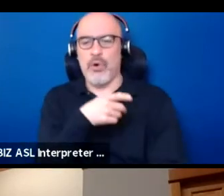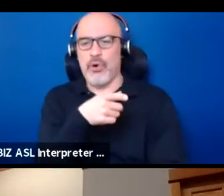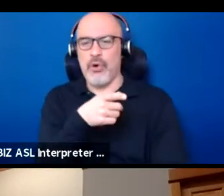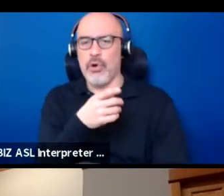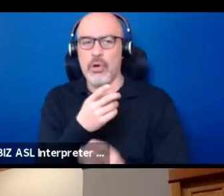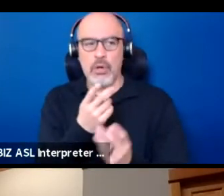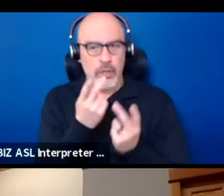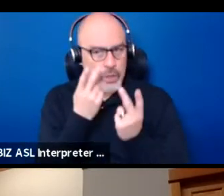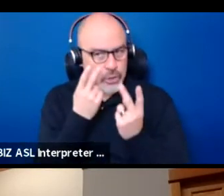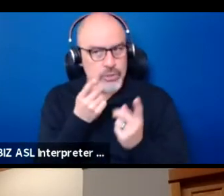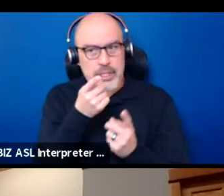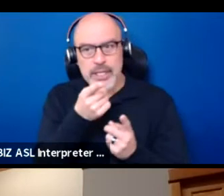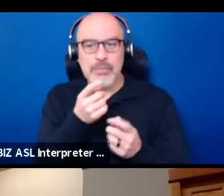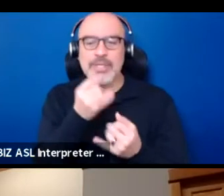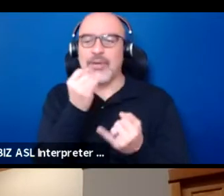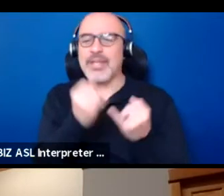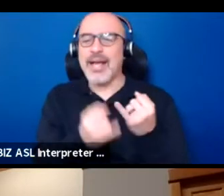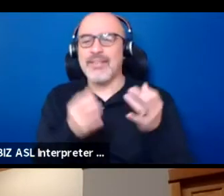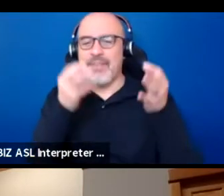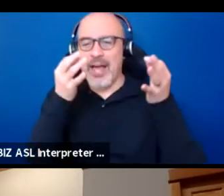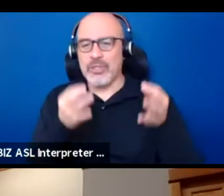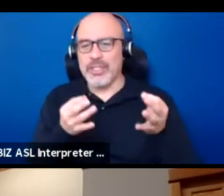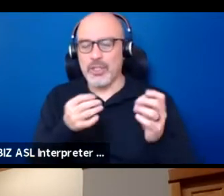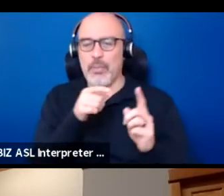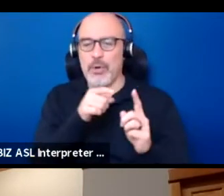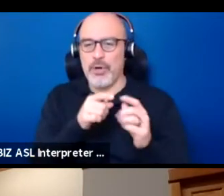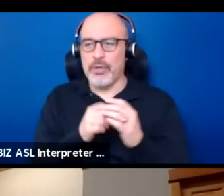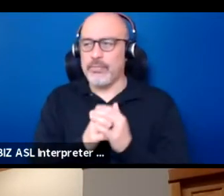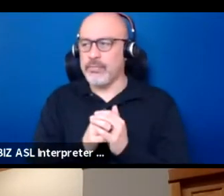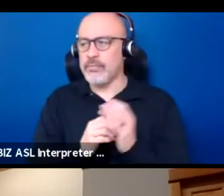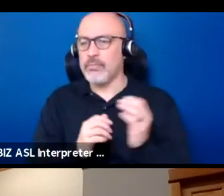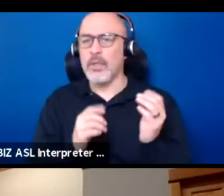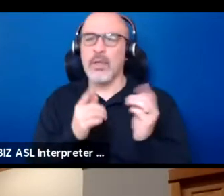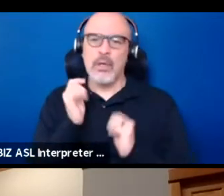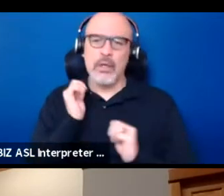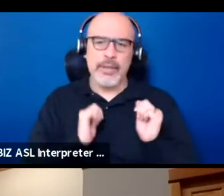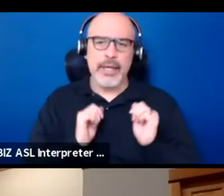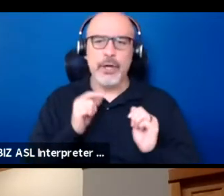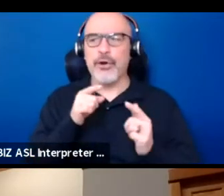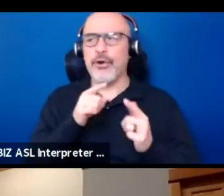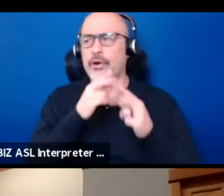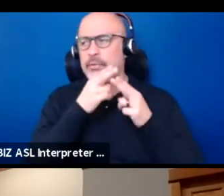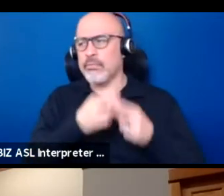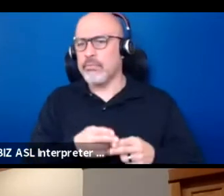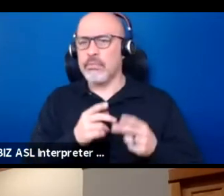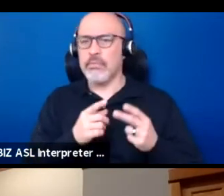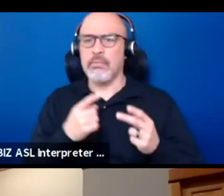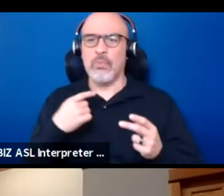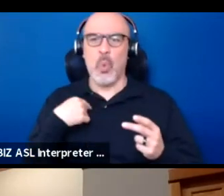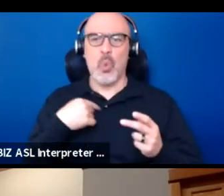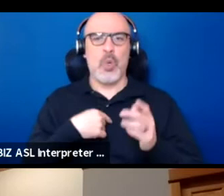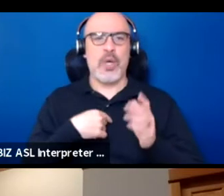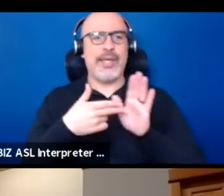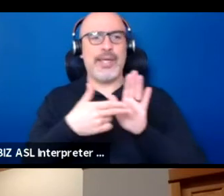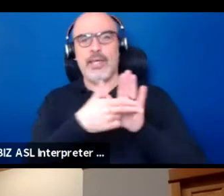in the final determiner that this is art. This is theater. We are the ones who make that decision.